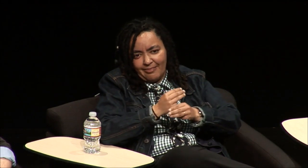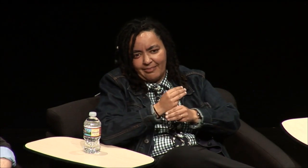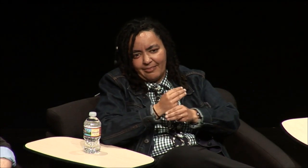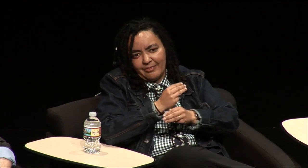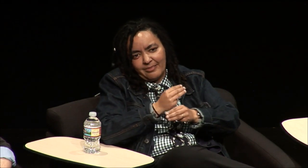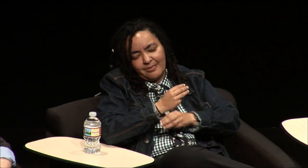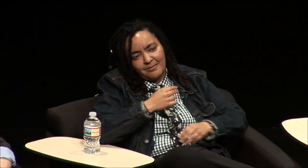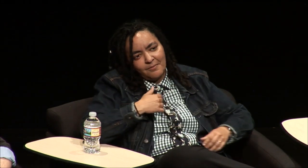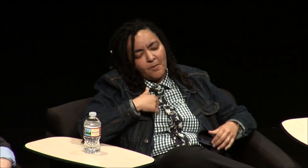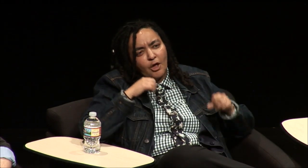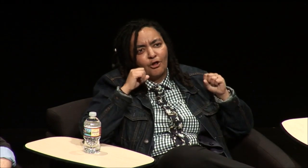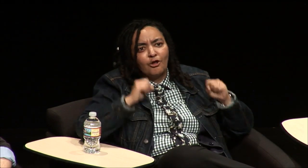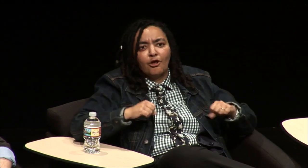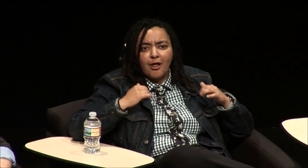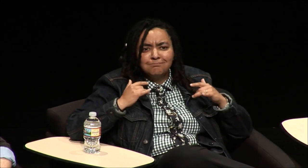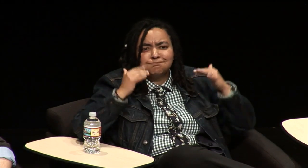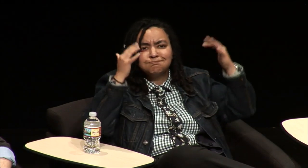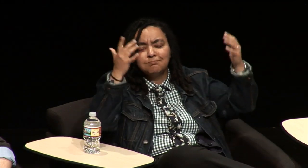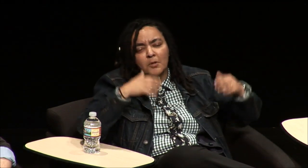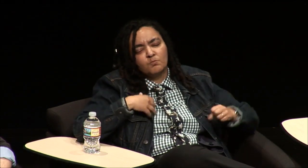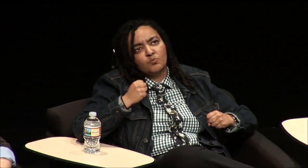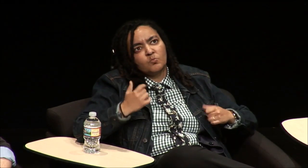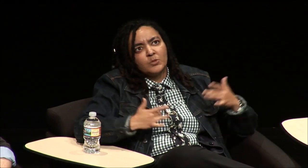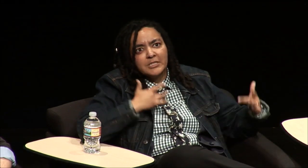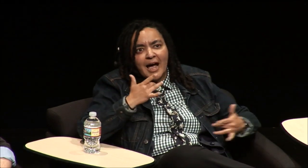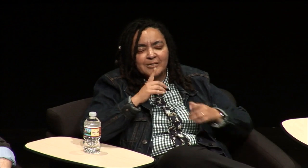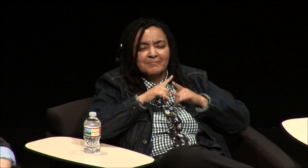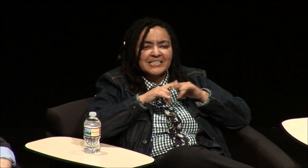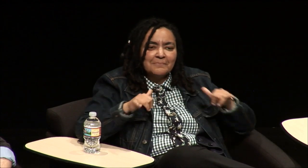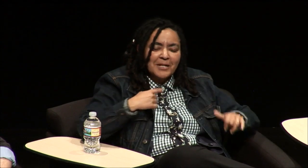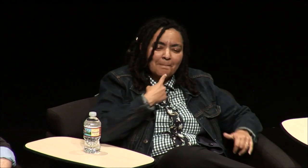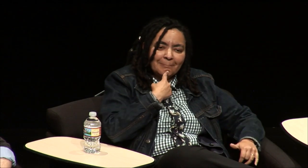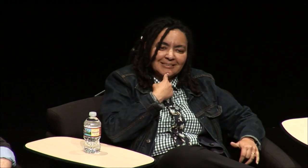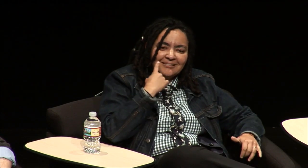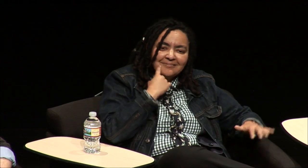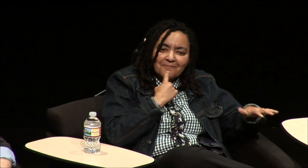really did so well in that school at math particularly I I was challenging it